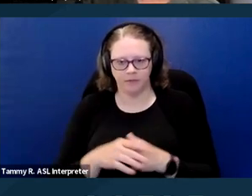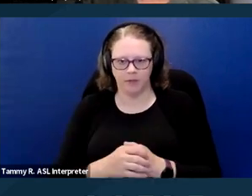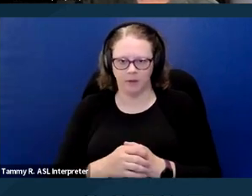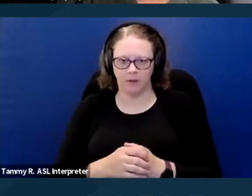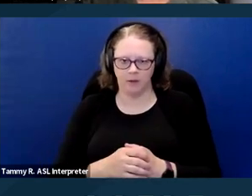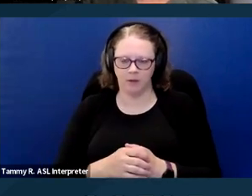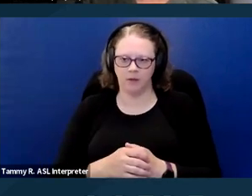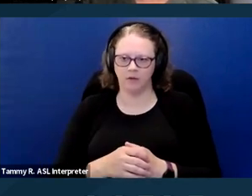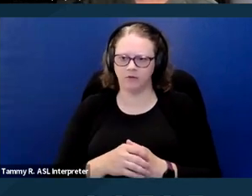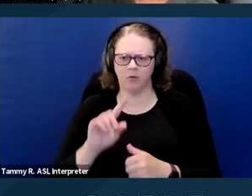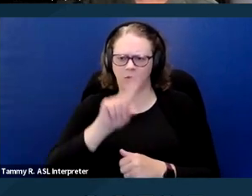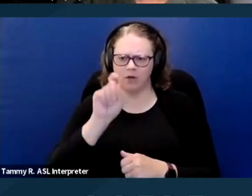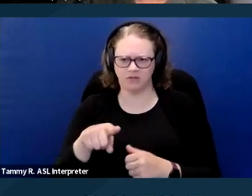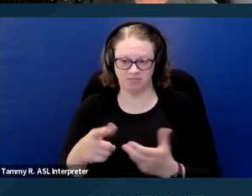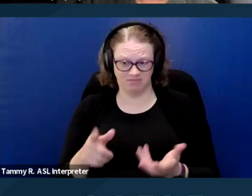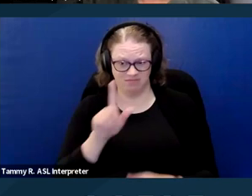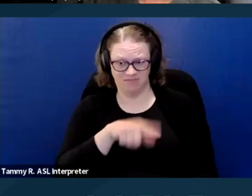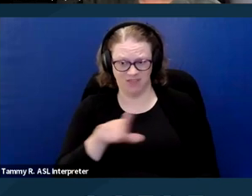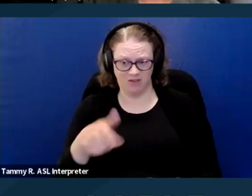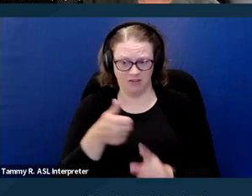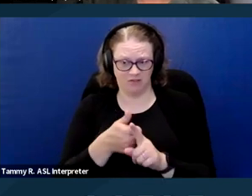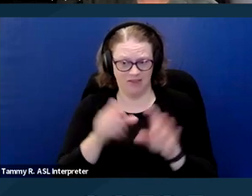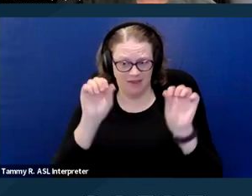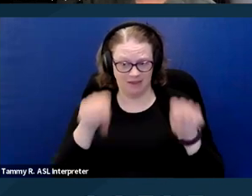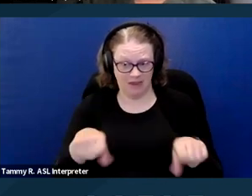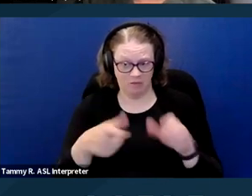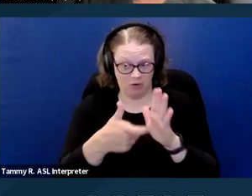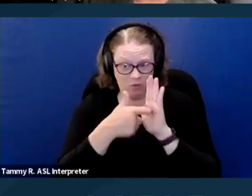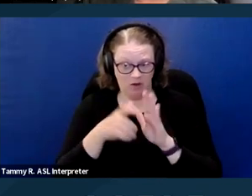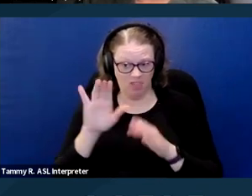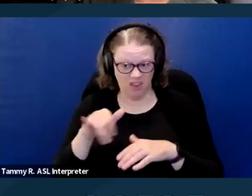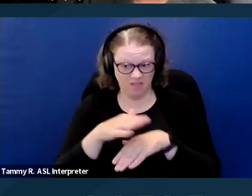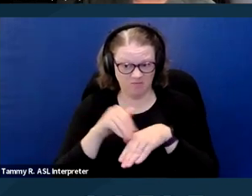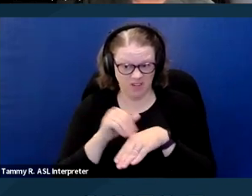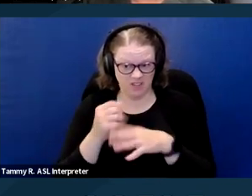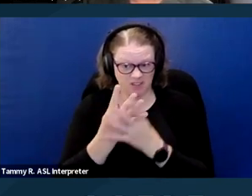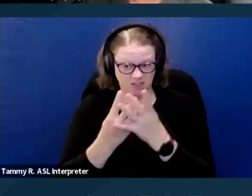So then there's a question of whether or not landlords can require pet screening for people